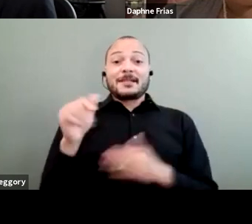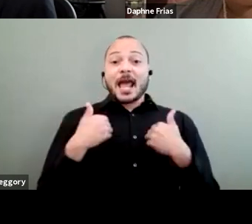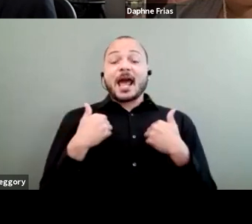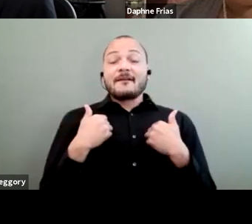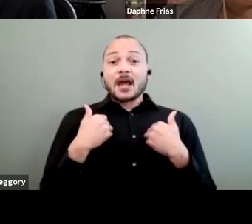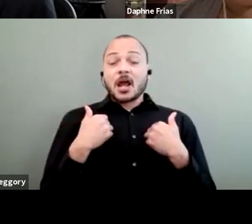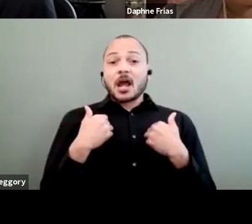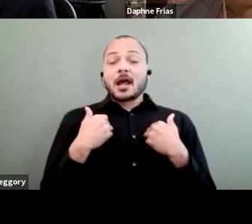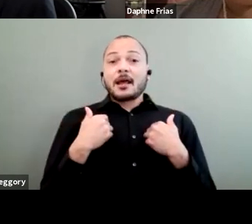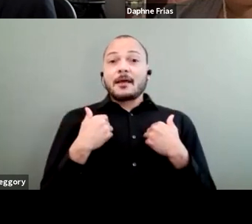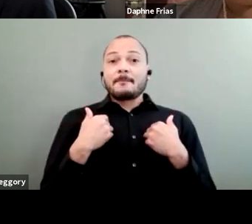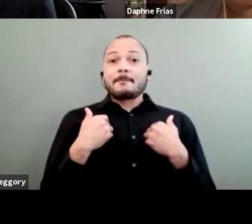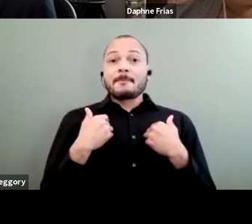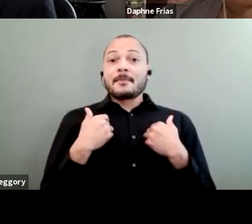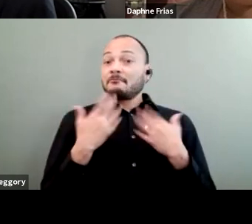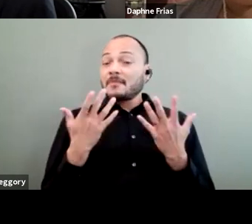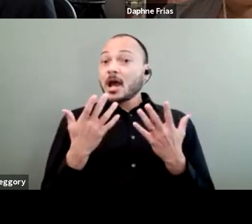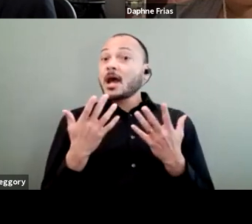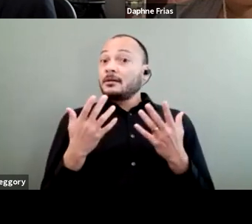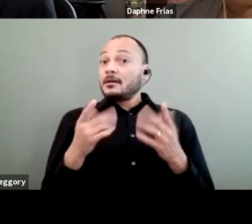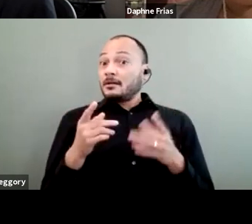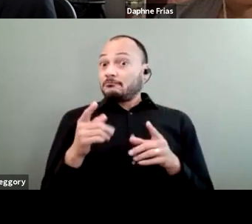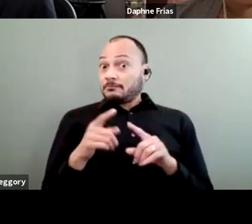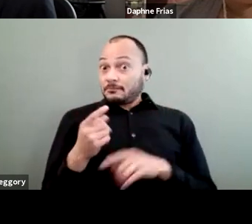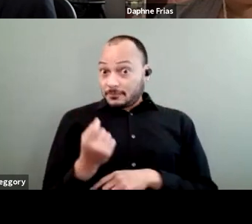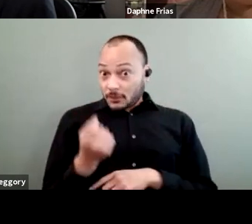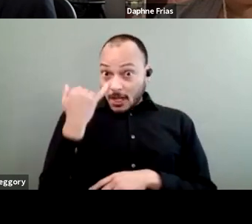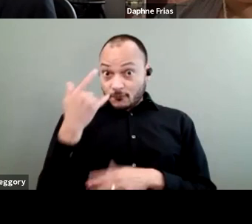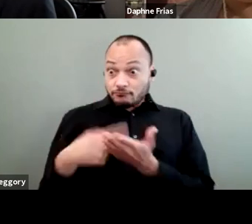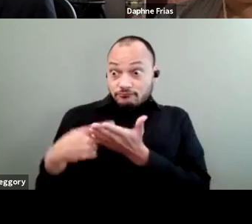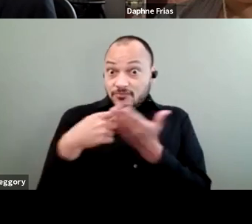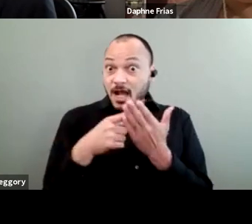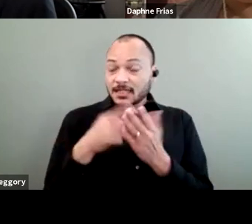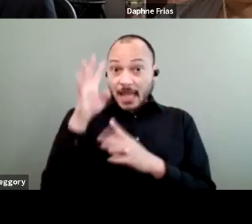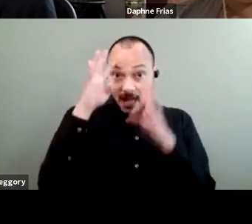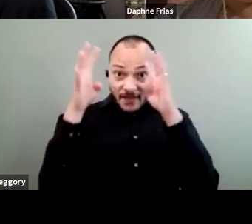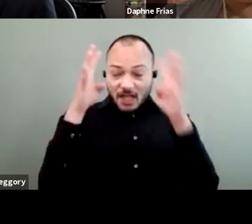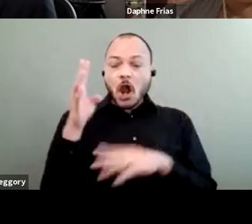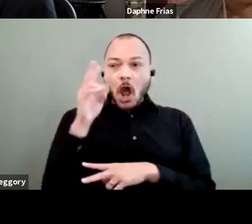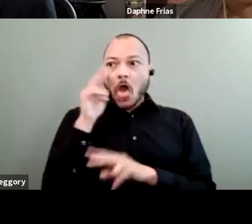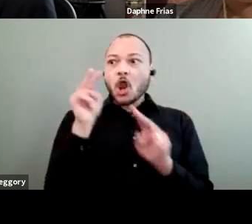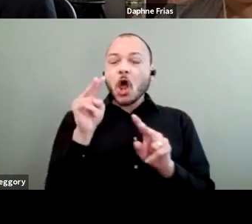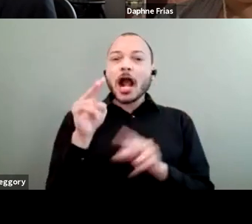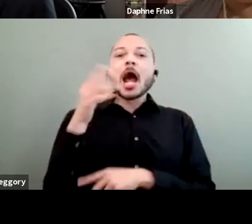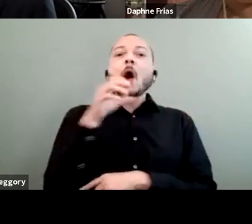but if you want to talk about innovation, look at a 16 year old disabled boy who wants to sneak out of his house